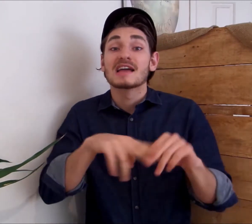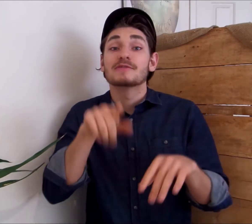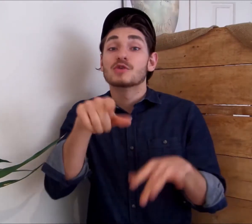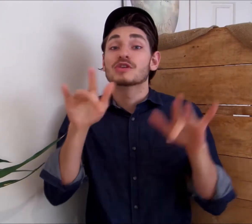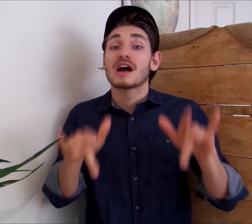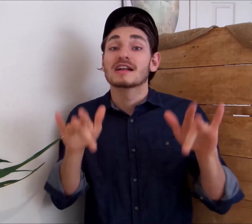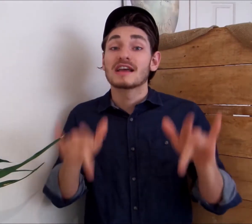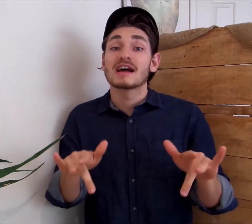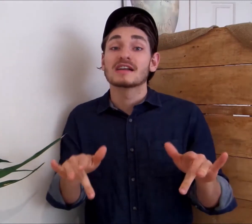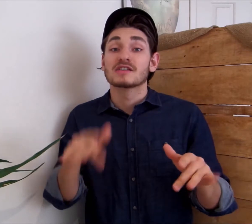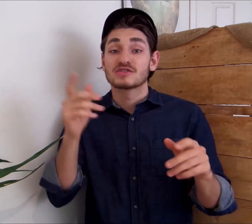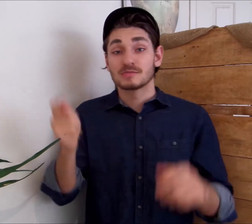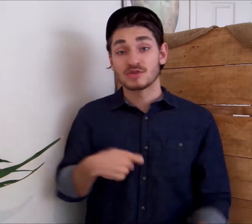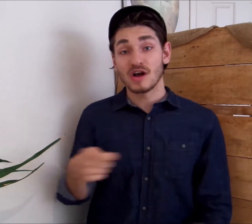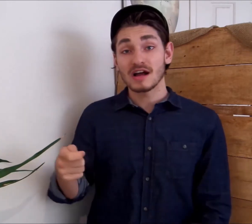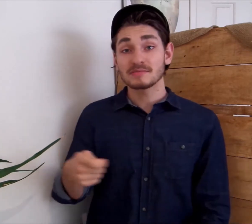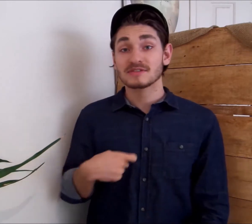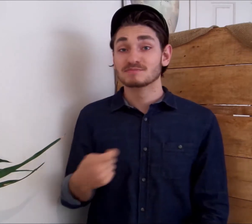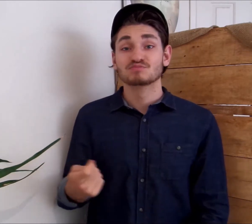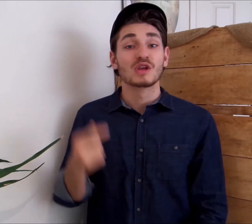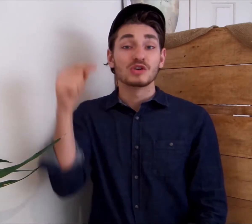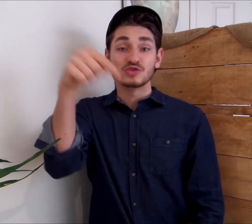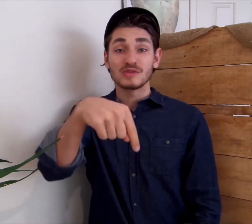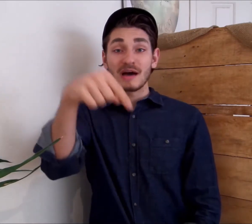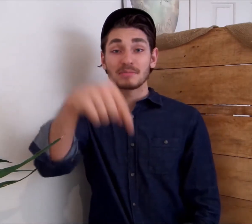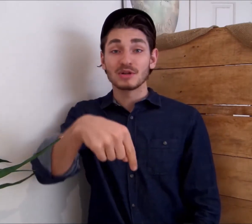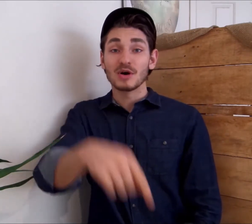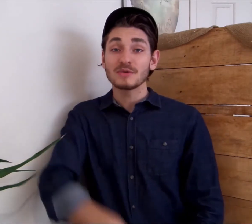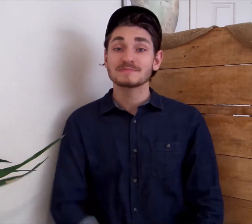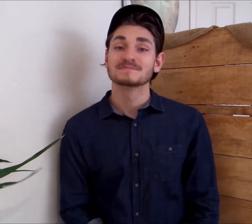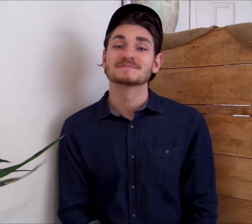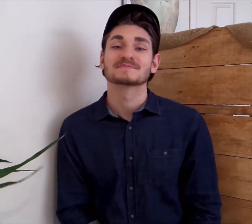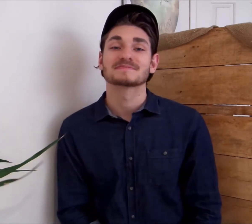if you are not yet subscribed do that below